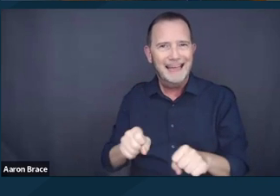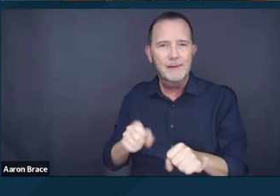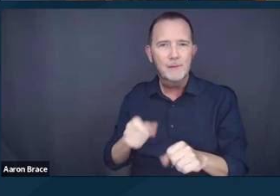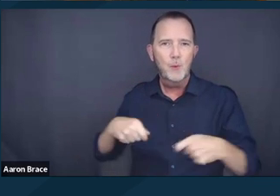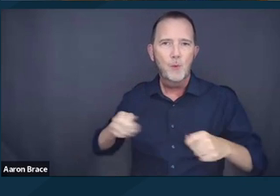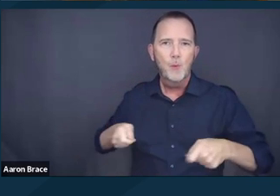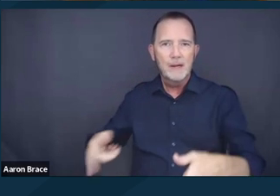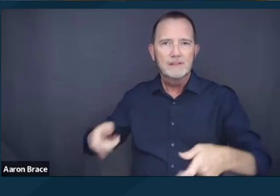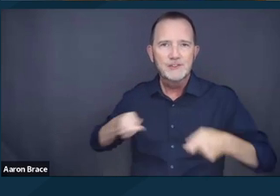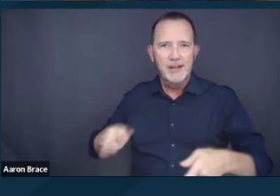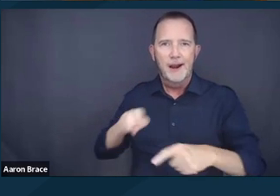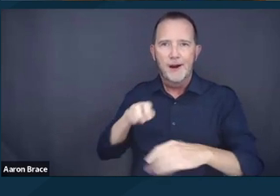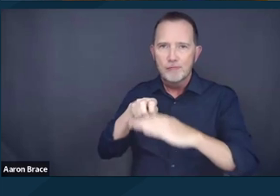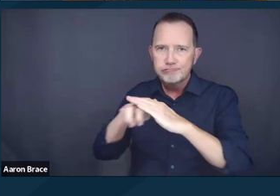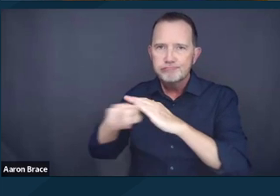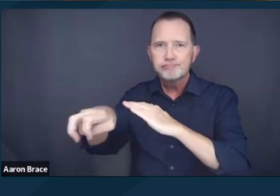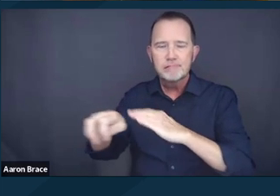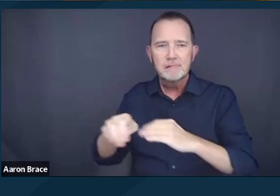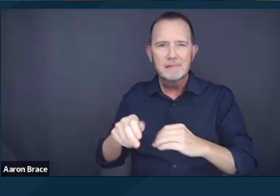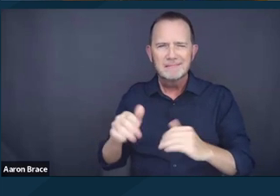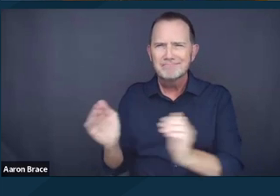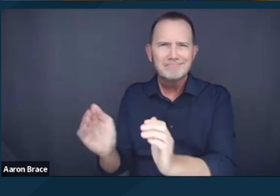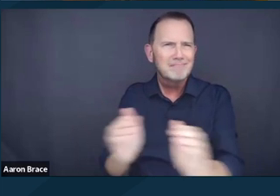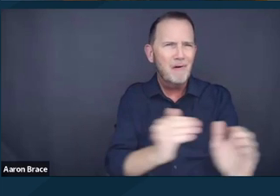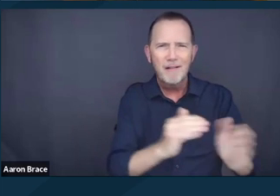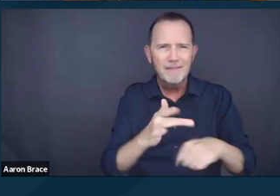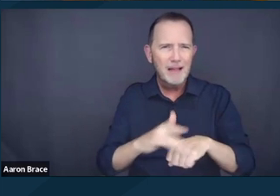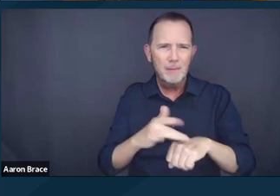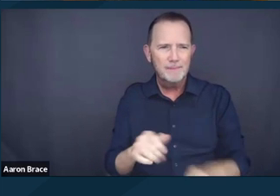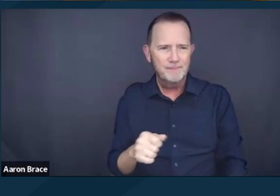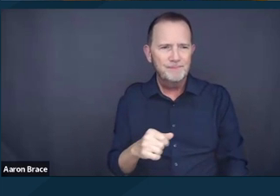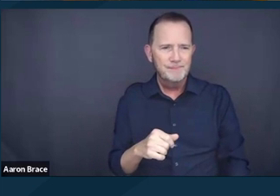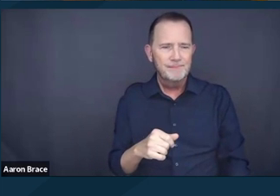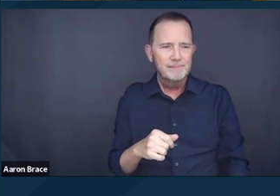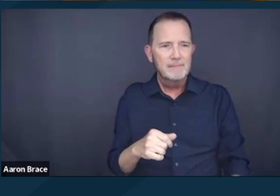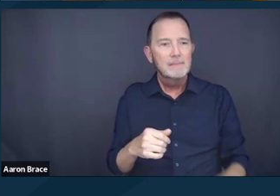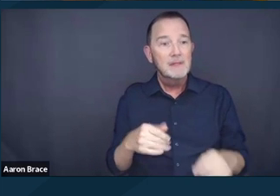to uplift some really compelling quotes that come from a range of different allies in this movement,